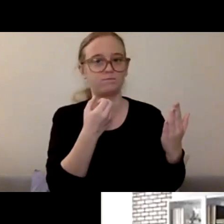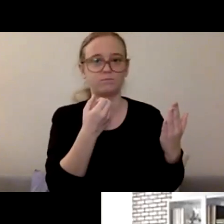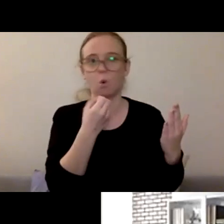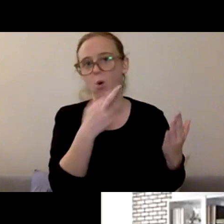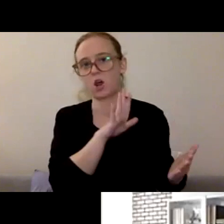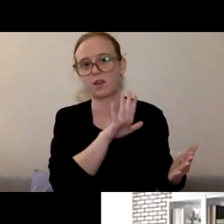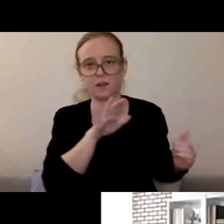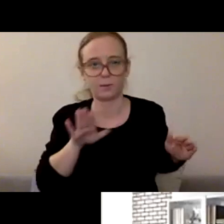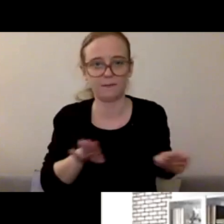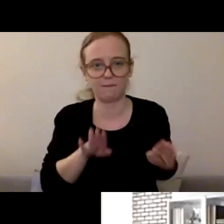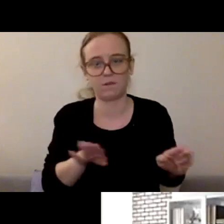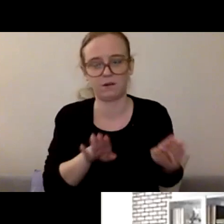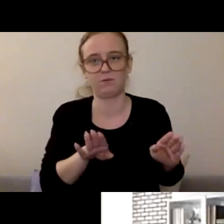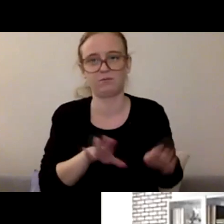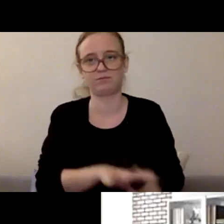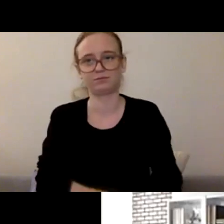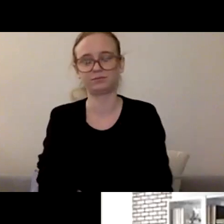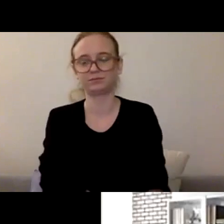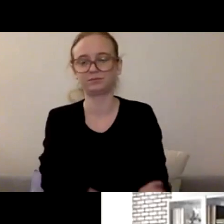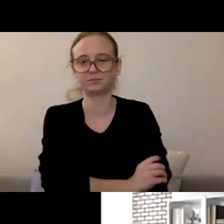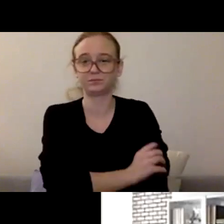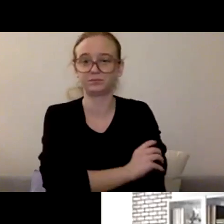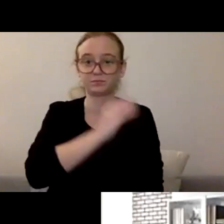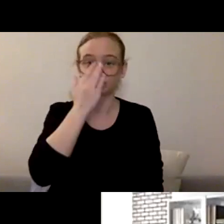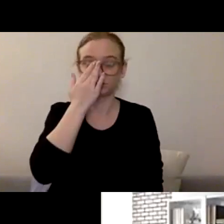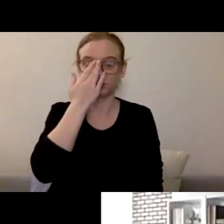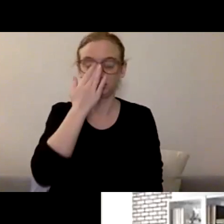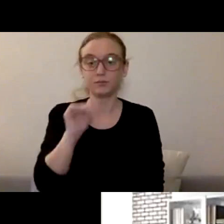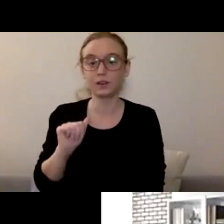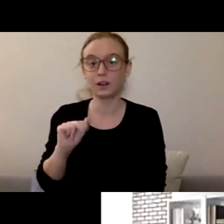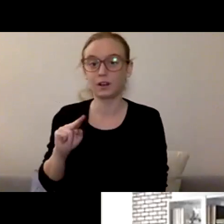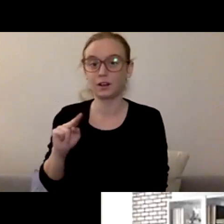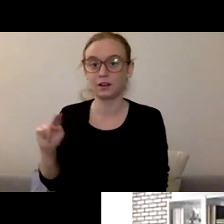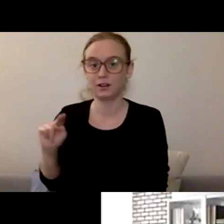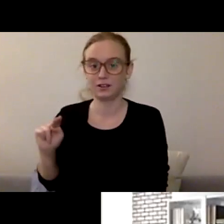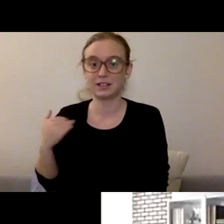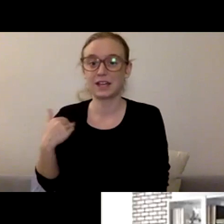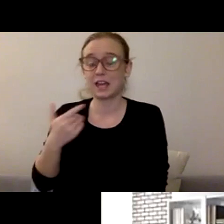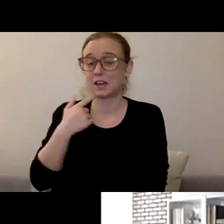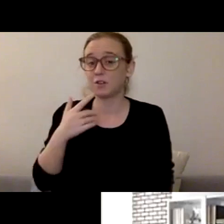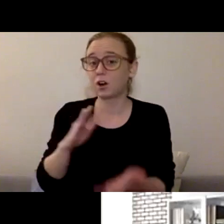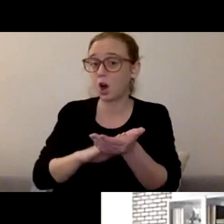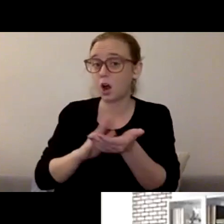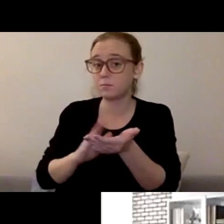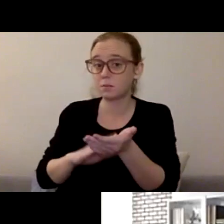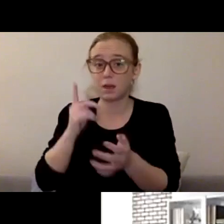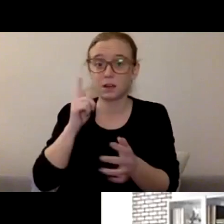[Anne] Okay, there's a really nice comment that is a compliment for parents from someone. "I look on parents of young kids and teens in awe.